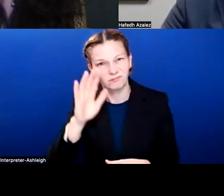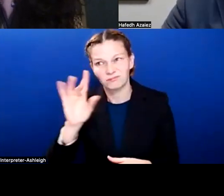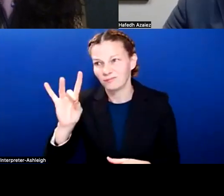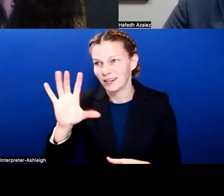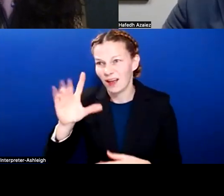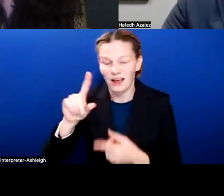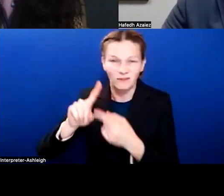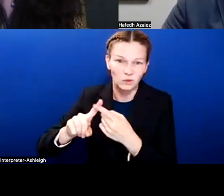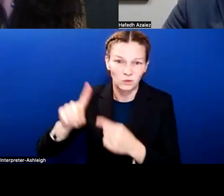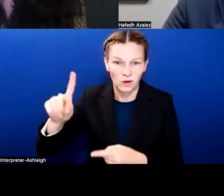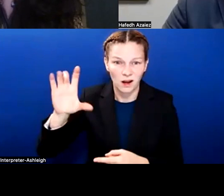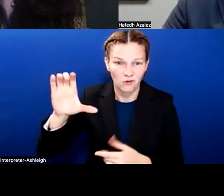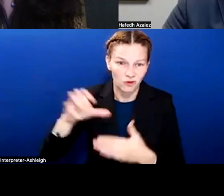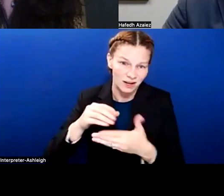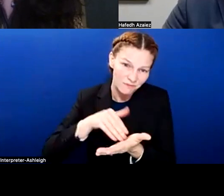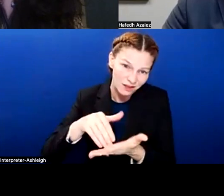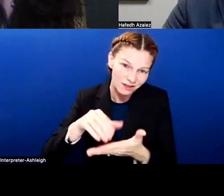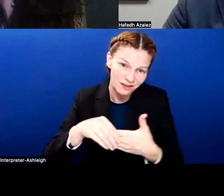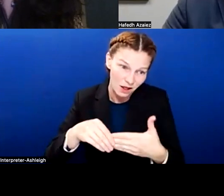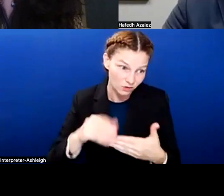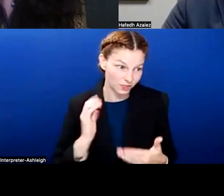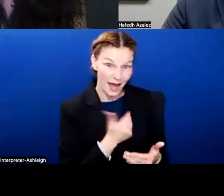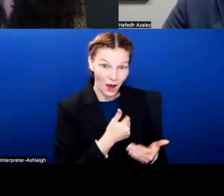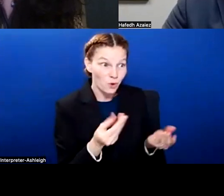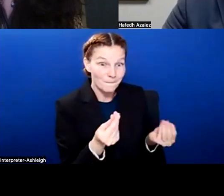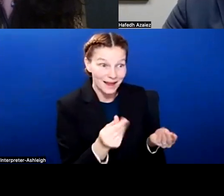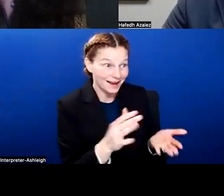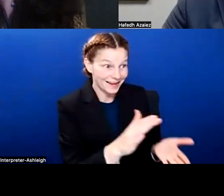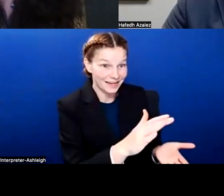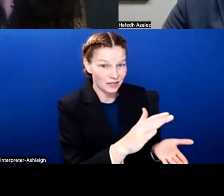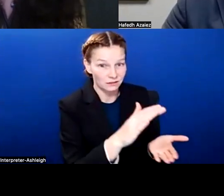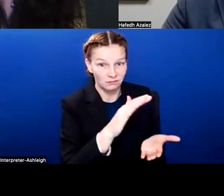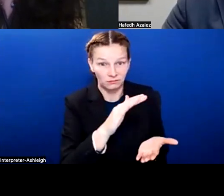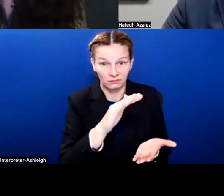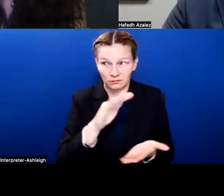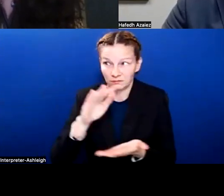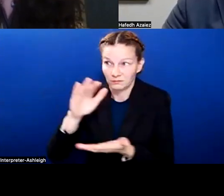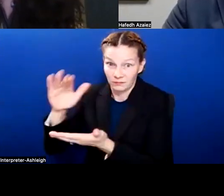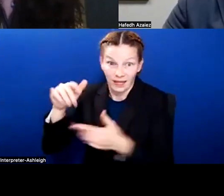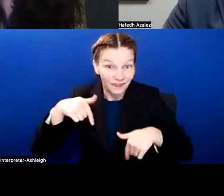from our own local taxpayers money will be sent this year alone to the state,